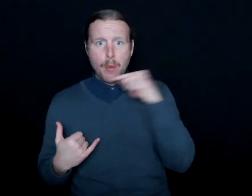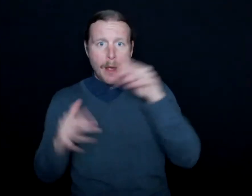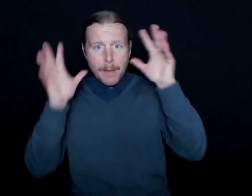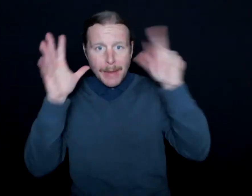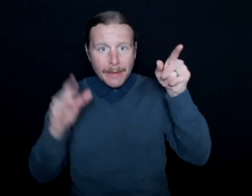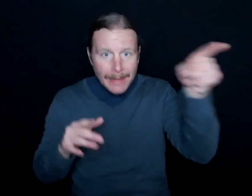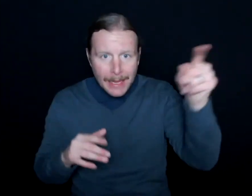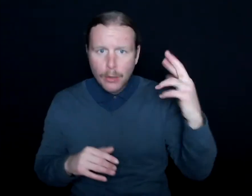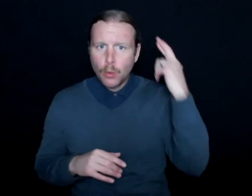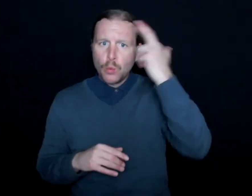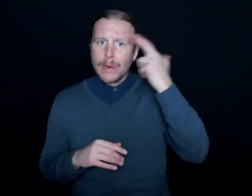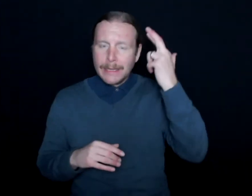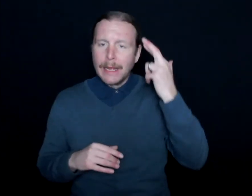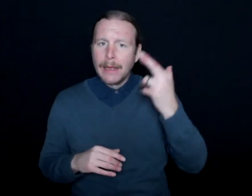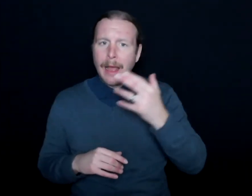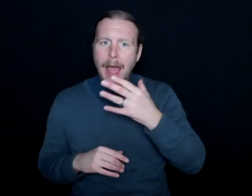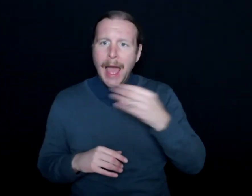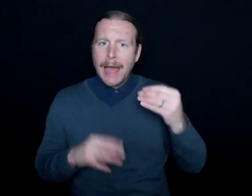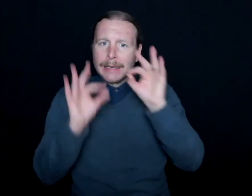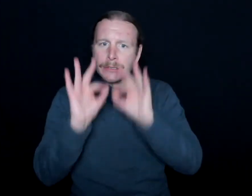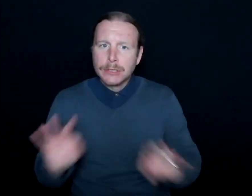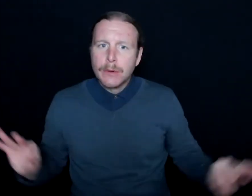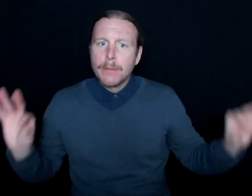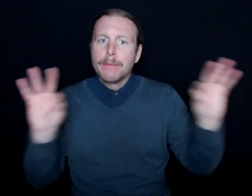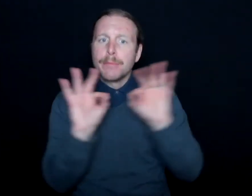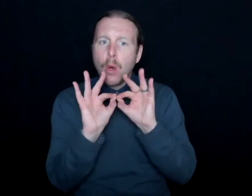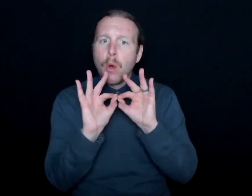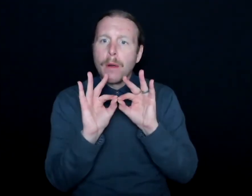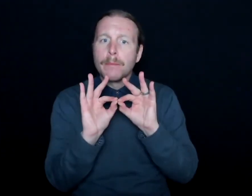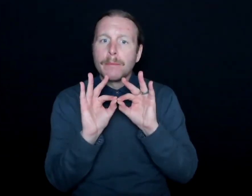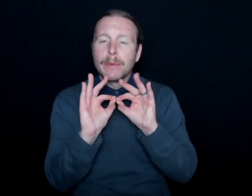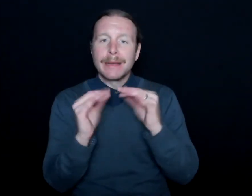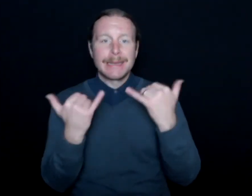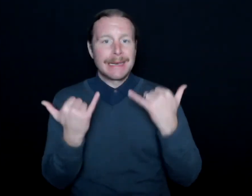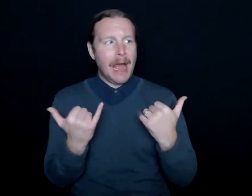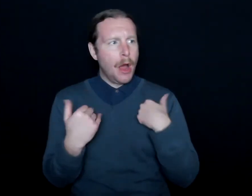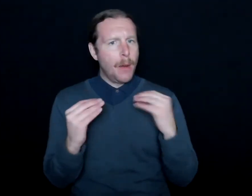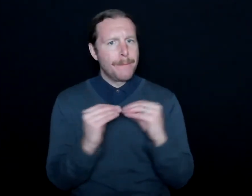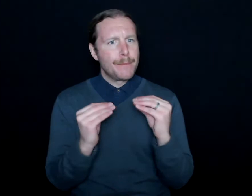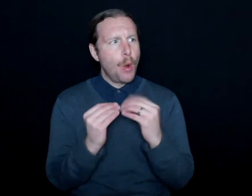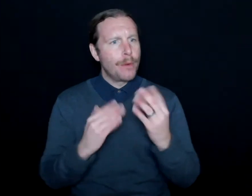that it's important, but with that, I'm more confident